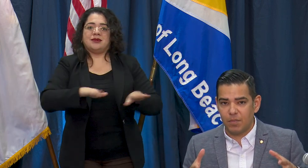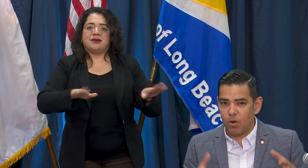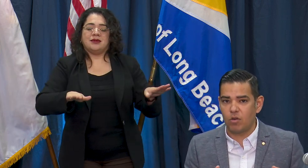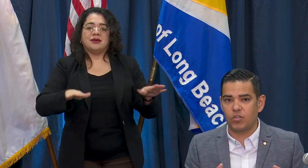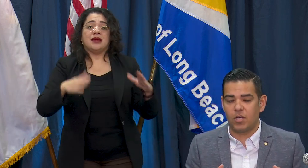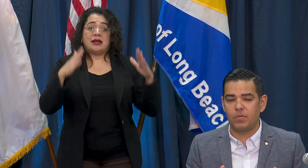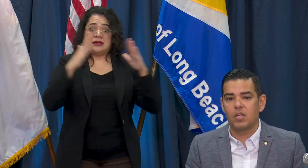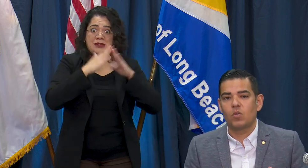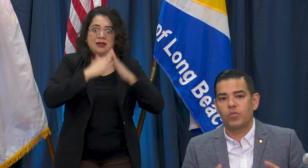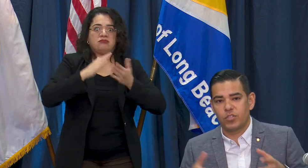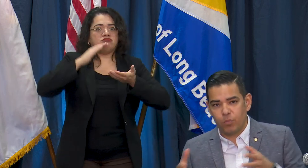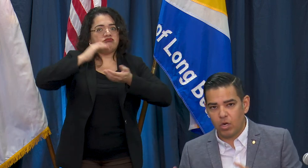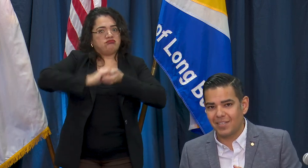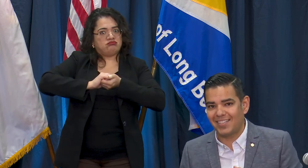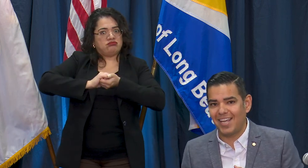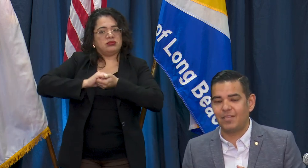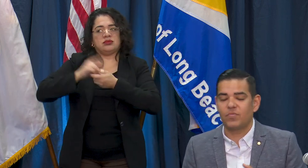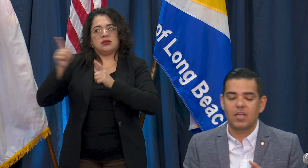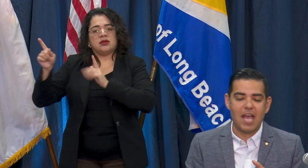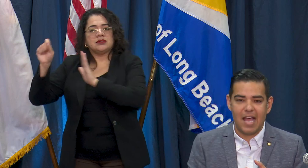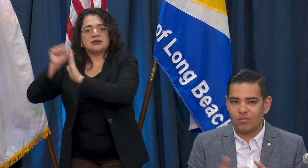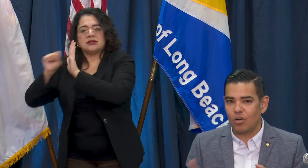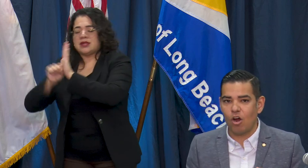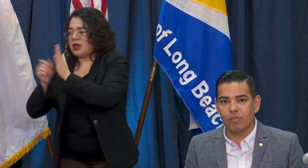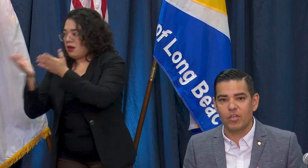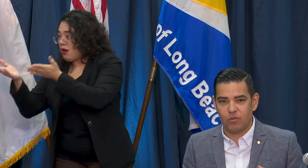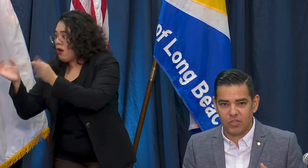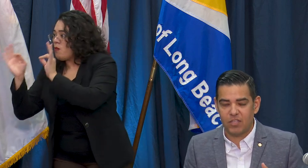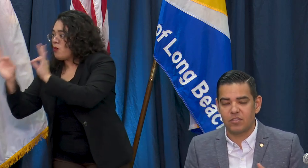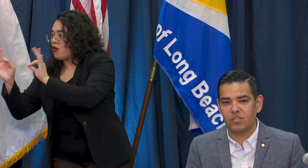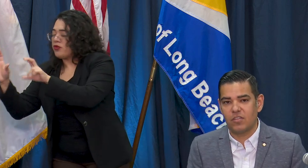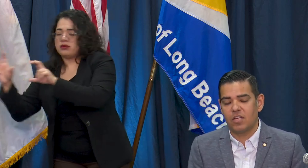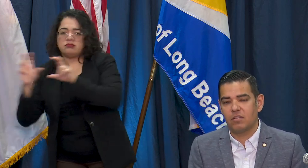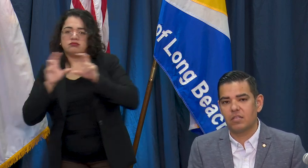partnership with the support of the state as are all the other cities in